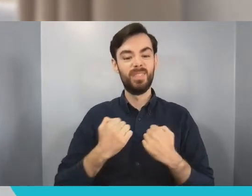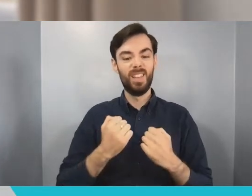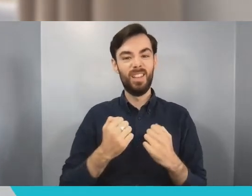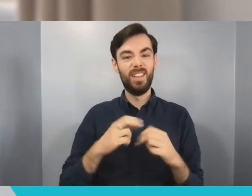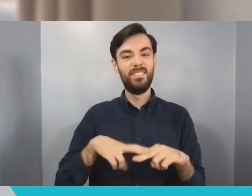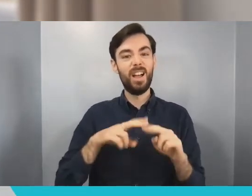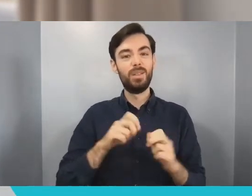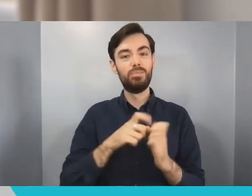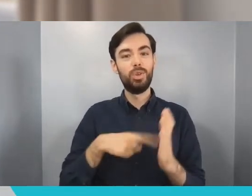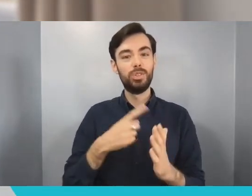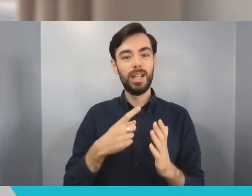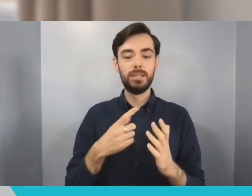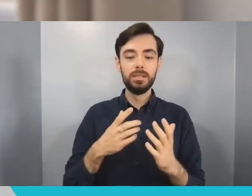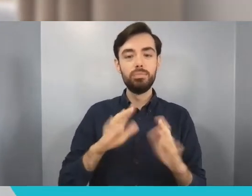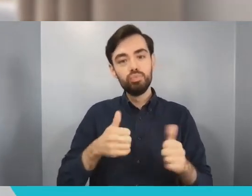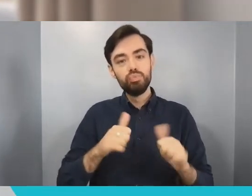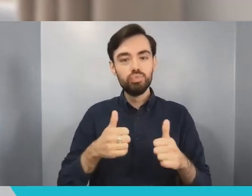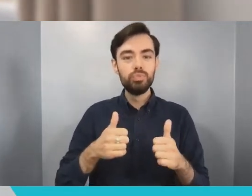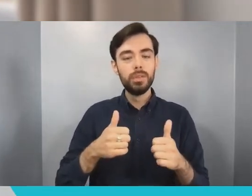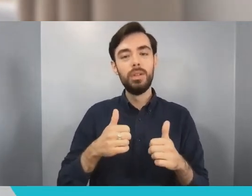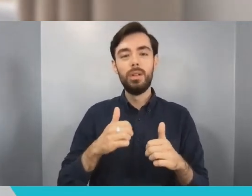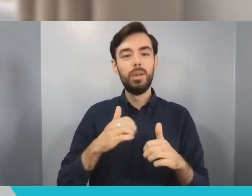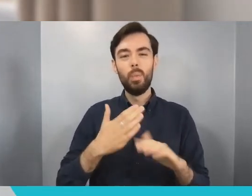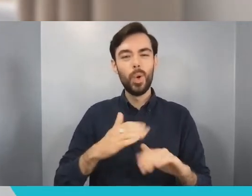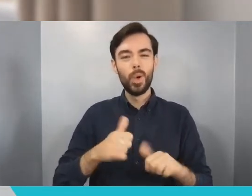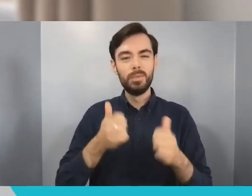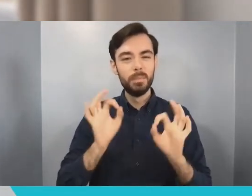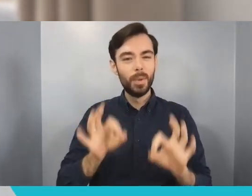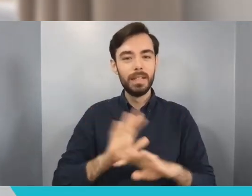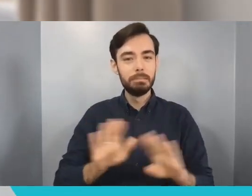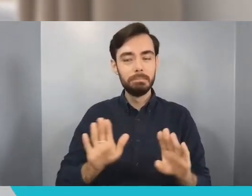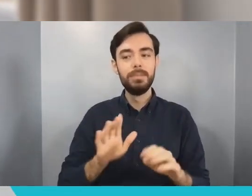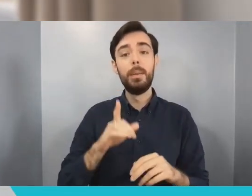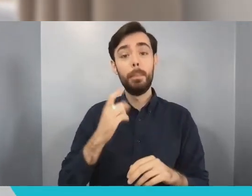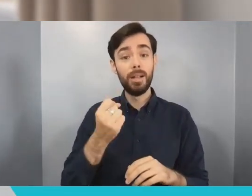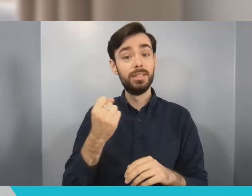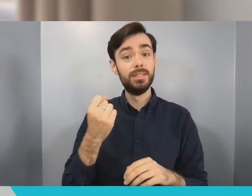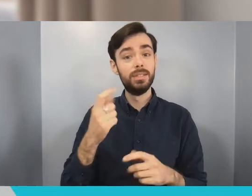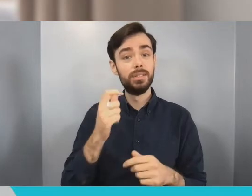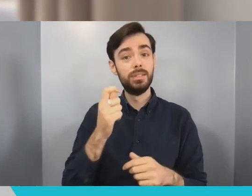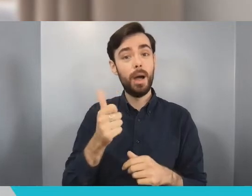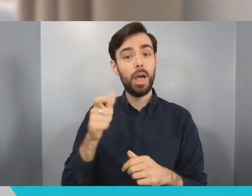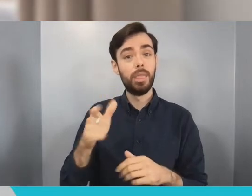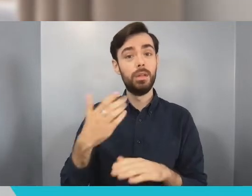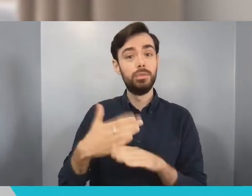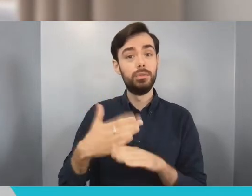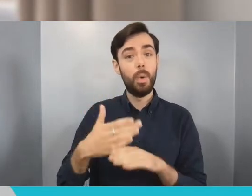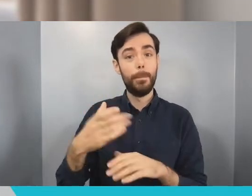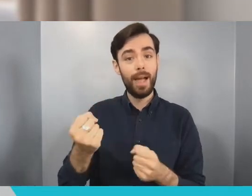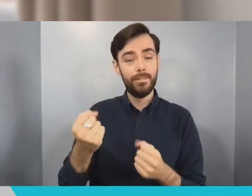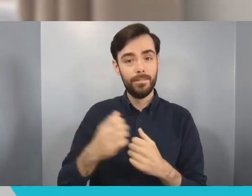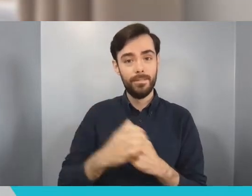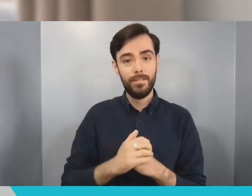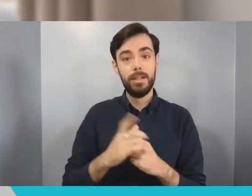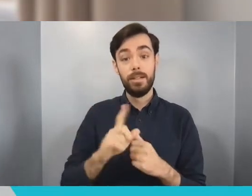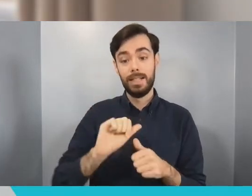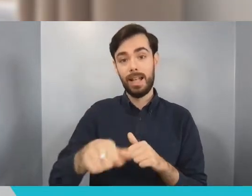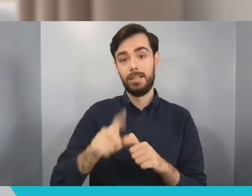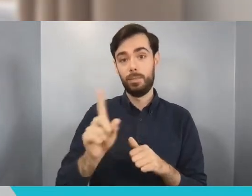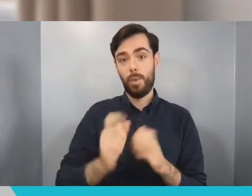this job lined up and what happened next was that I quit the job before I'd actually even